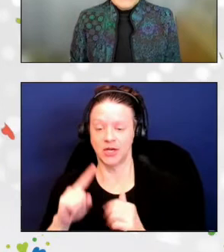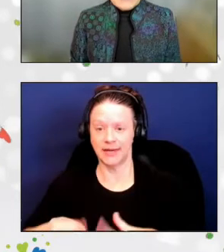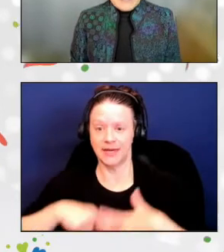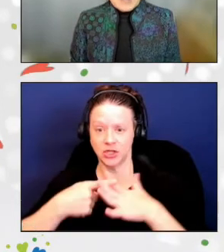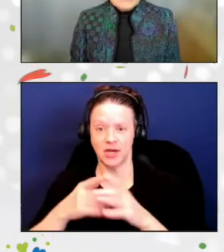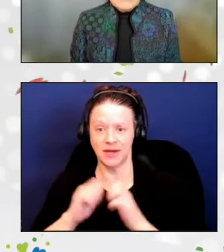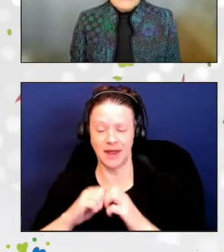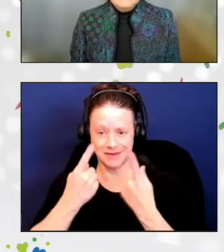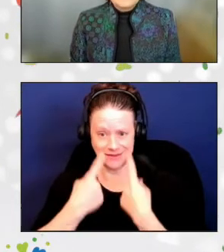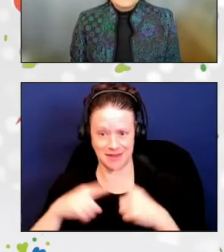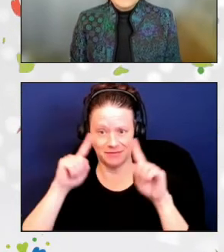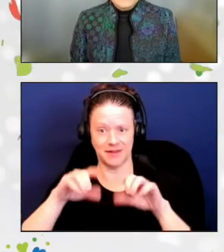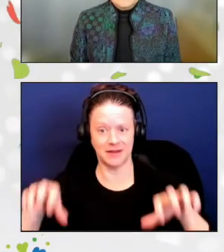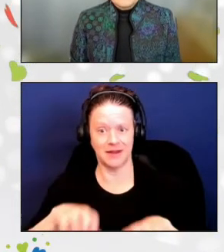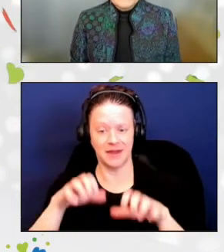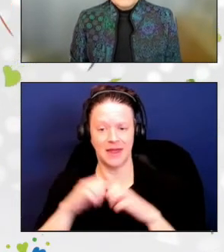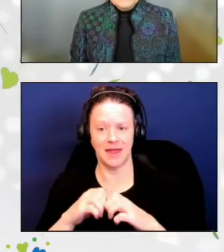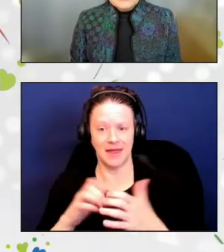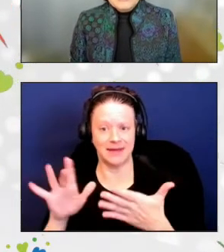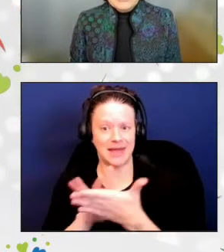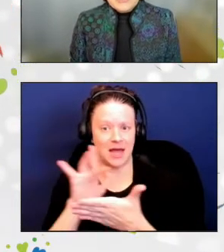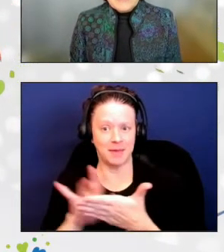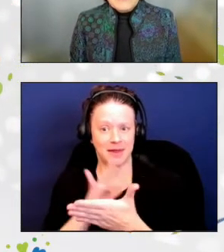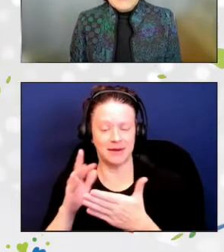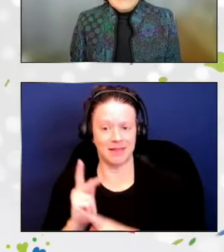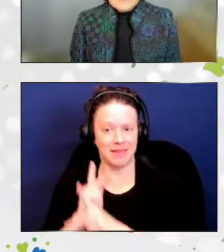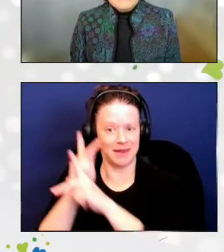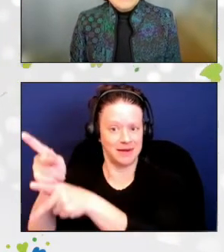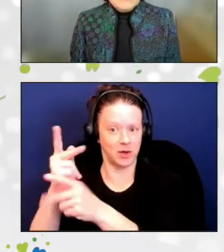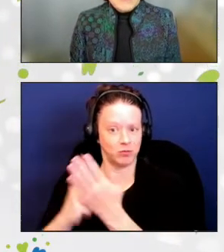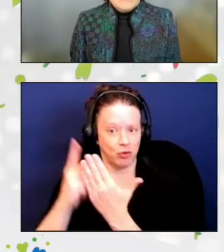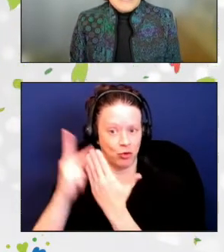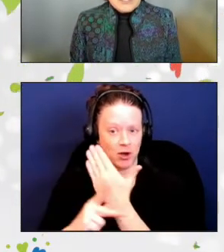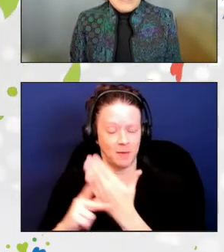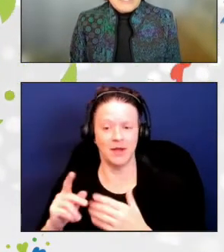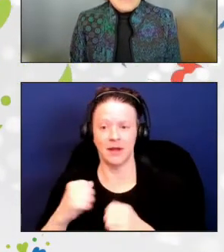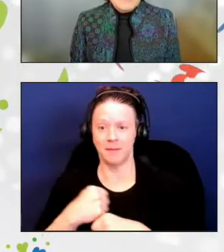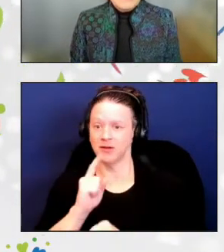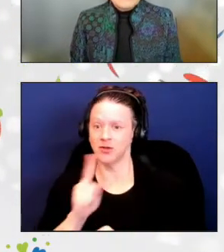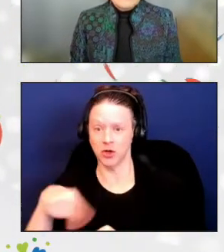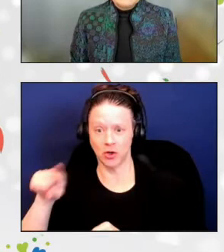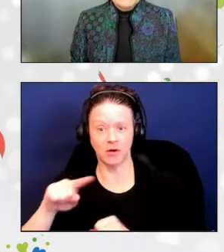a tablet lending program to ensure that clients without internet capabilities